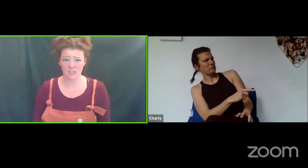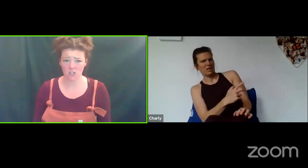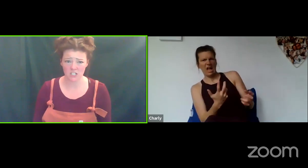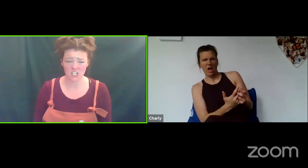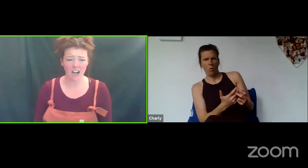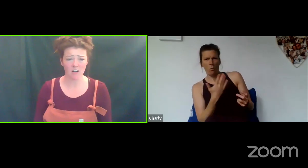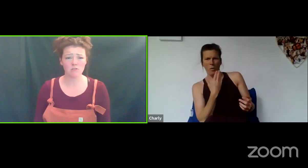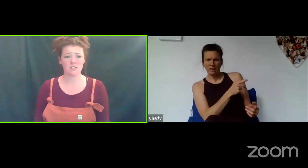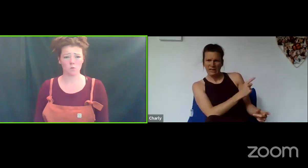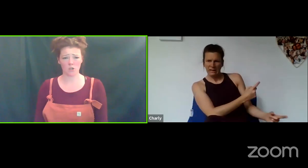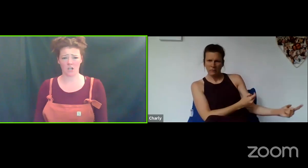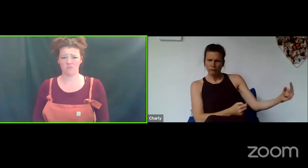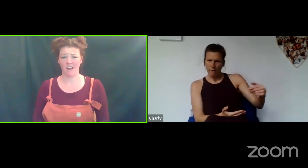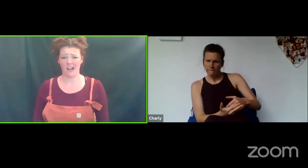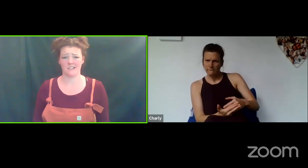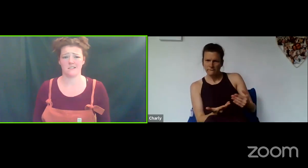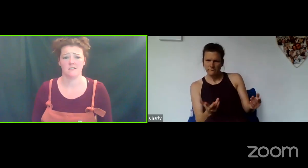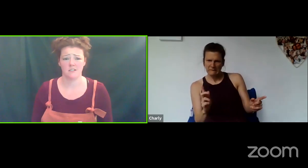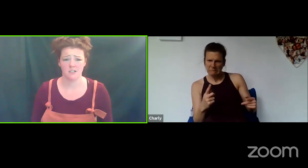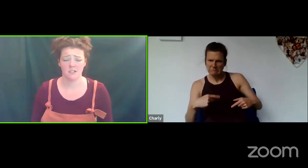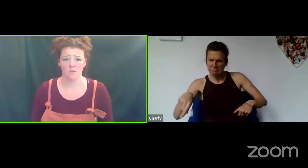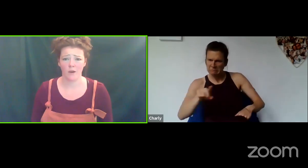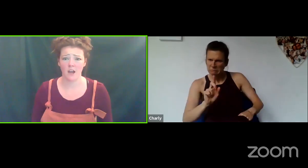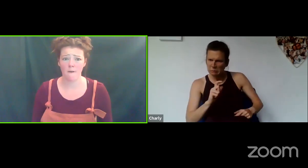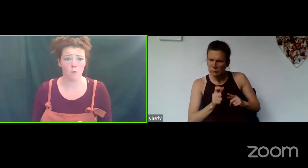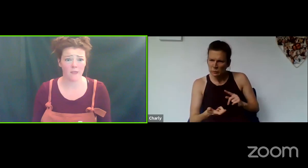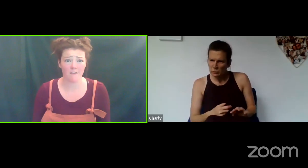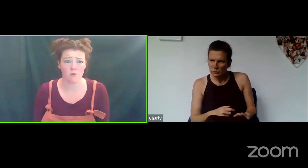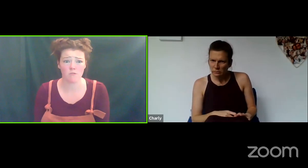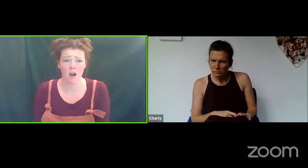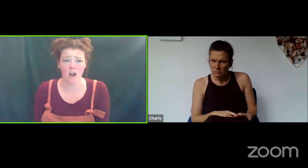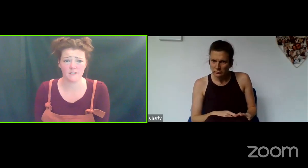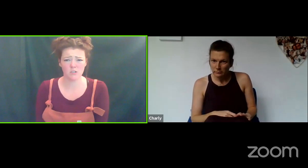in the cottage, how does The Woodcutter react when everyone arrives?